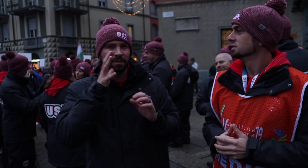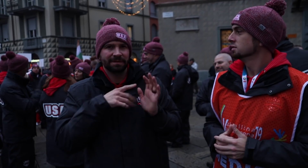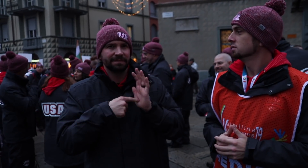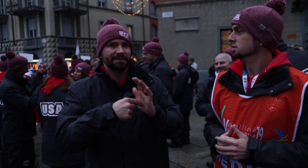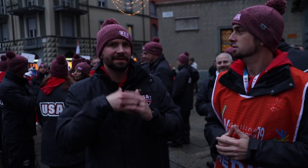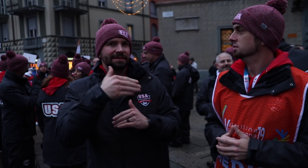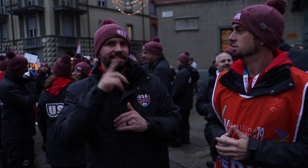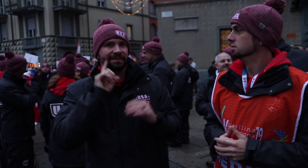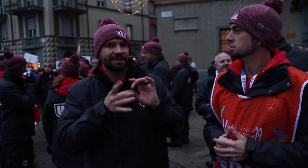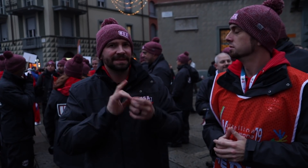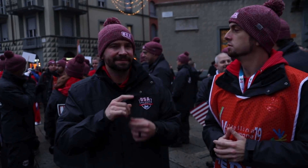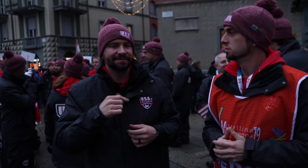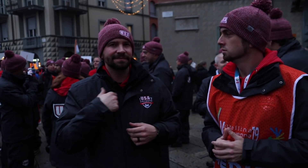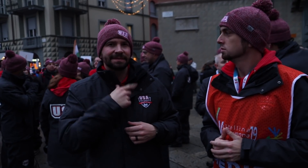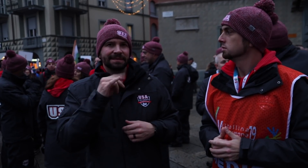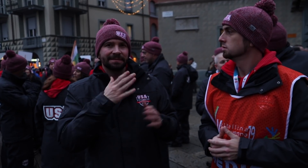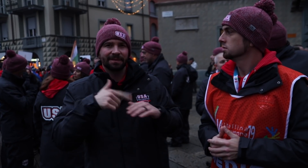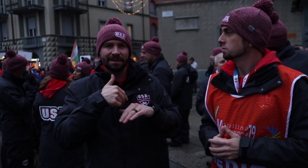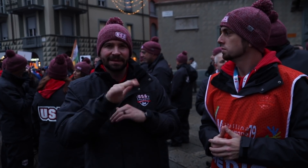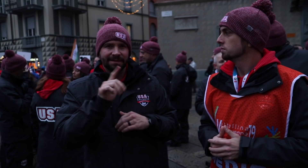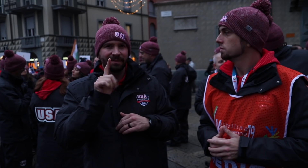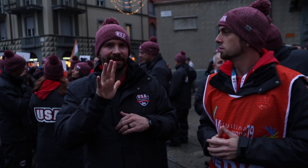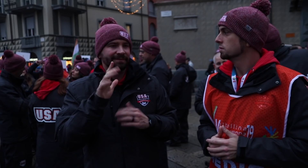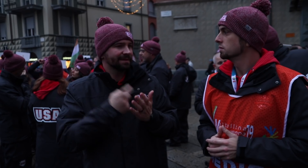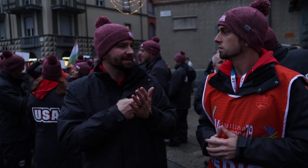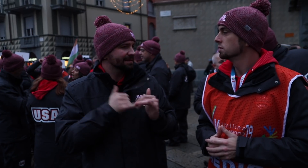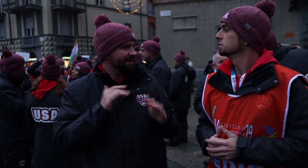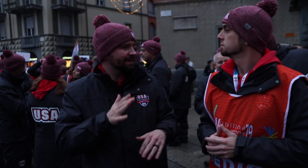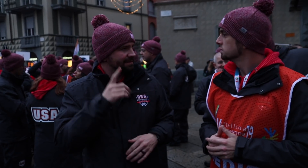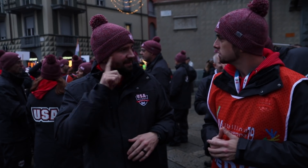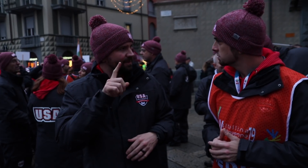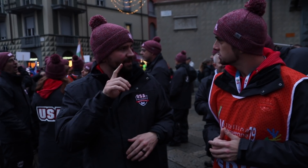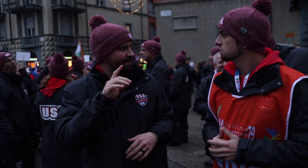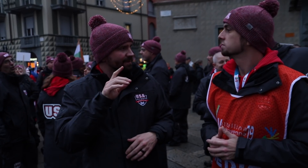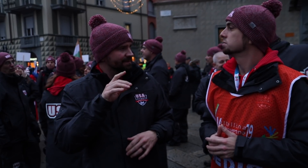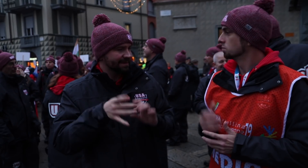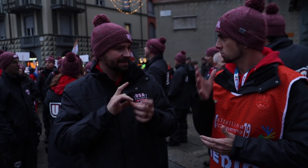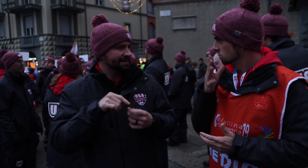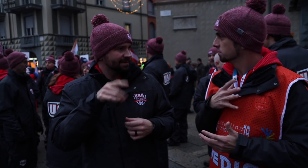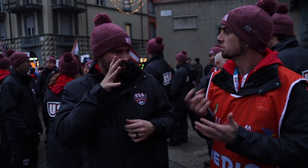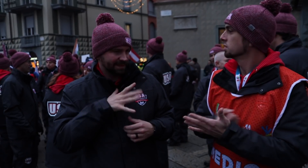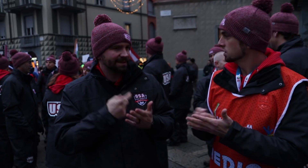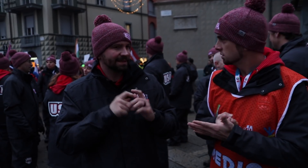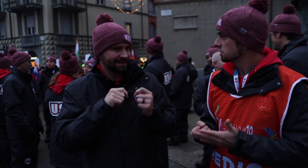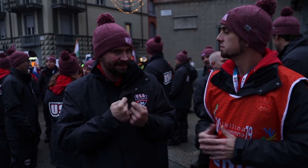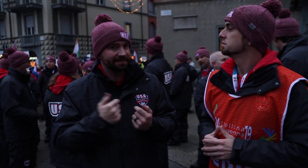We must have more representation in the next Deaflympics. We did plan on sending 25 hockey players for the women's hockey team.